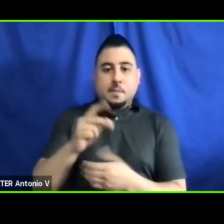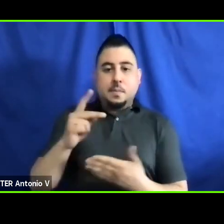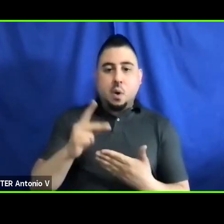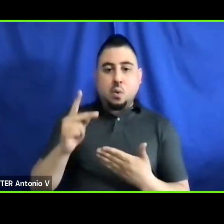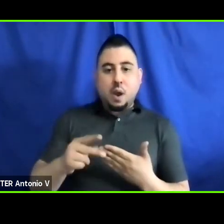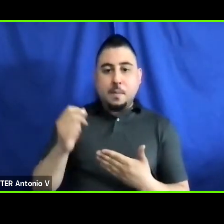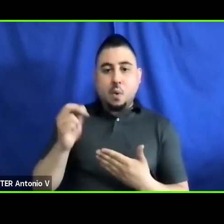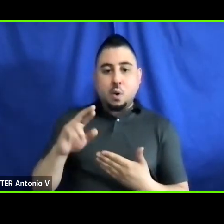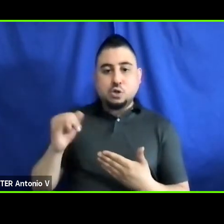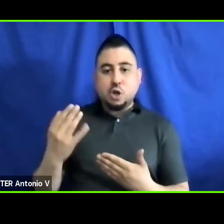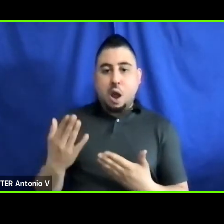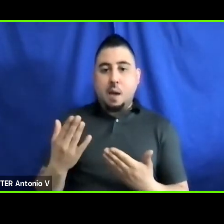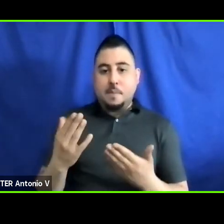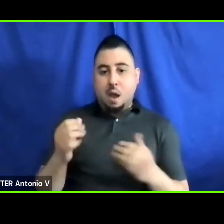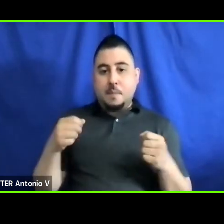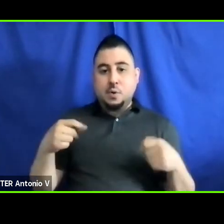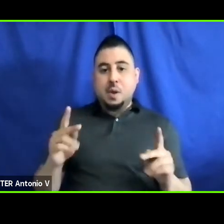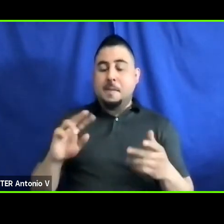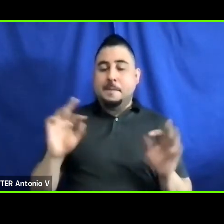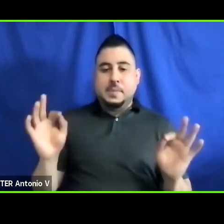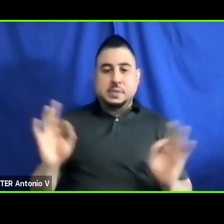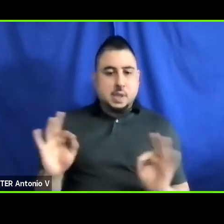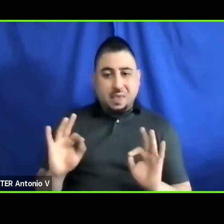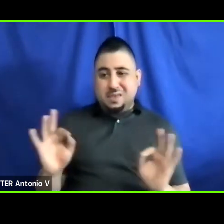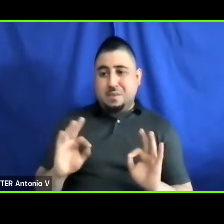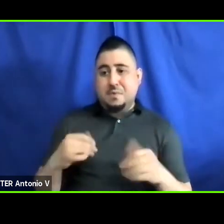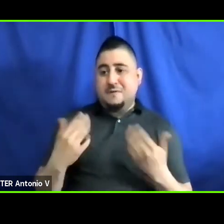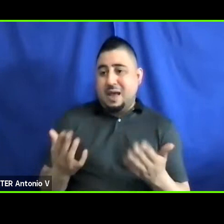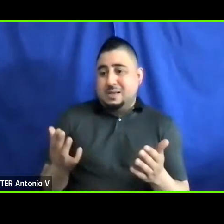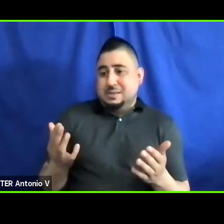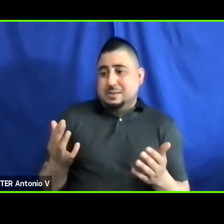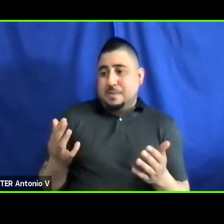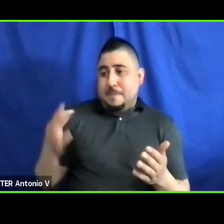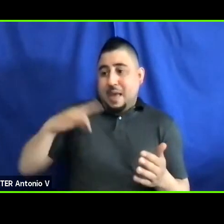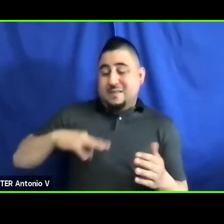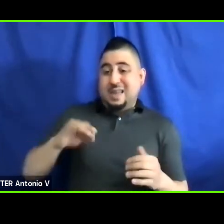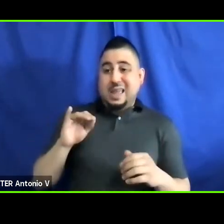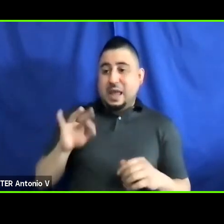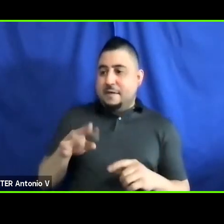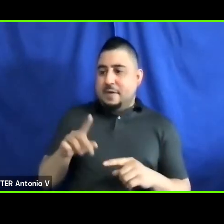means nothing and provides little benefit if people can’t accessory liable transportation